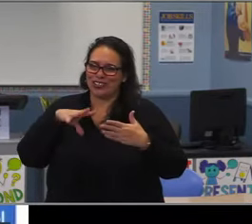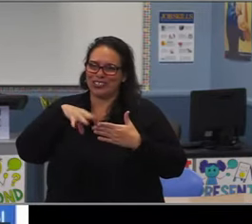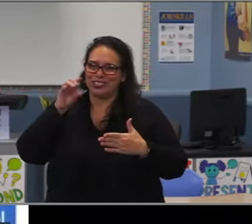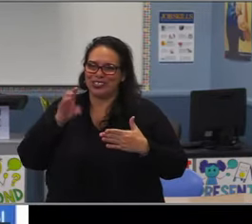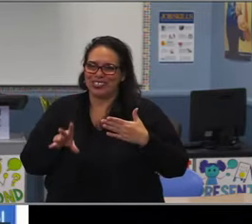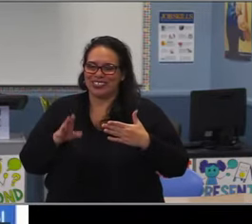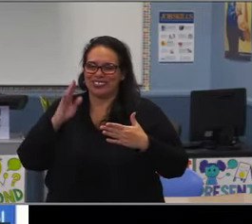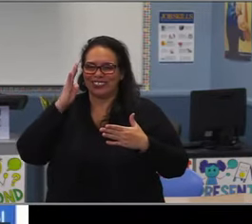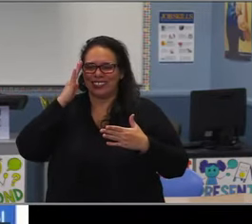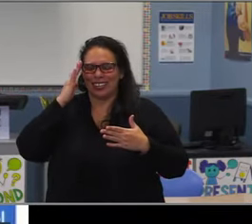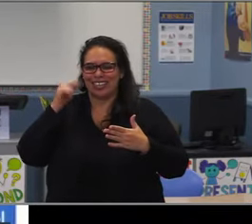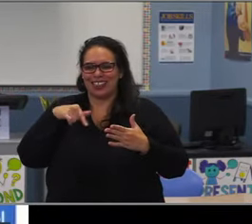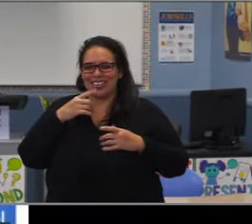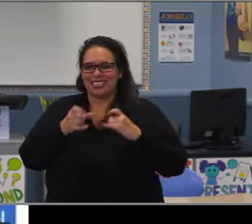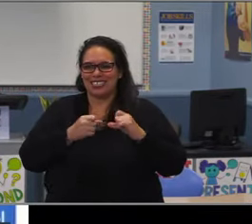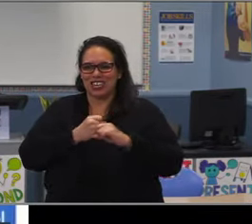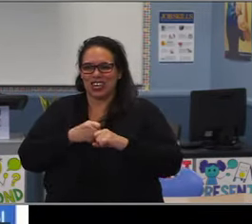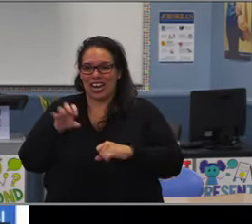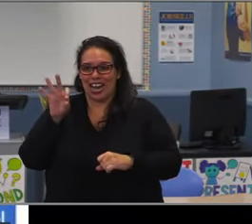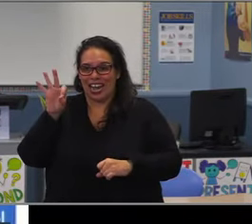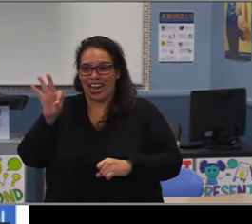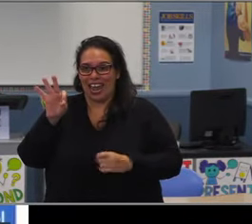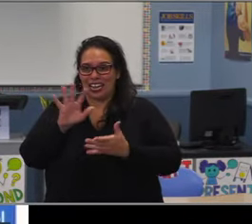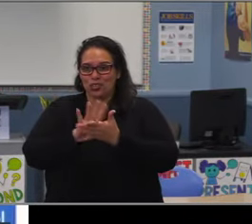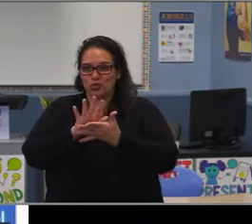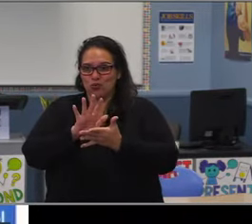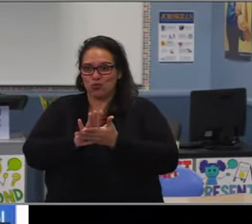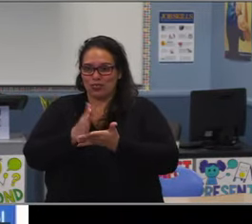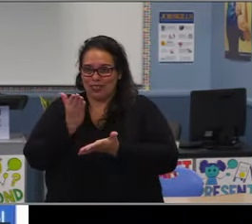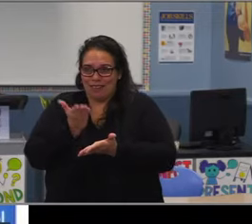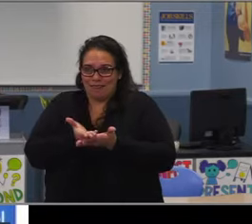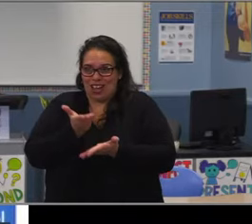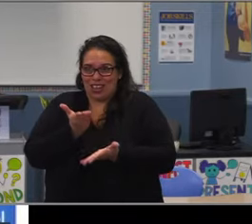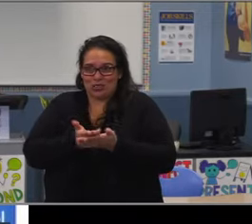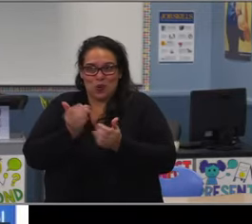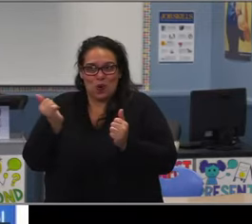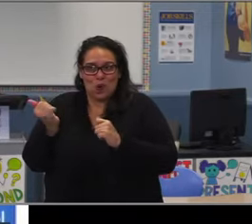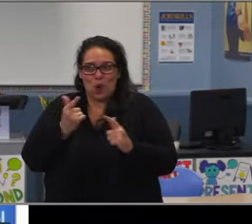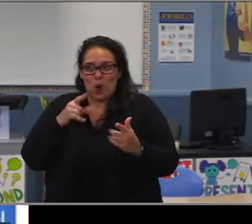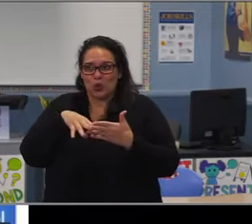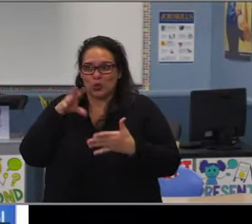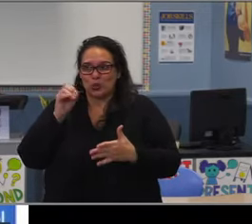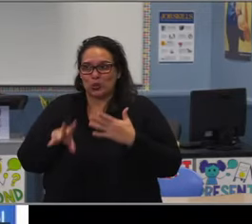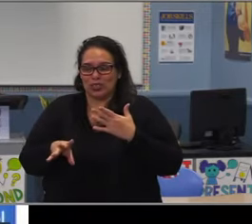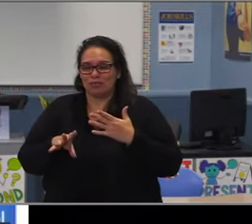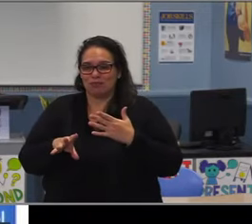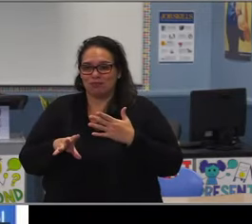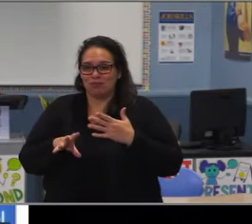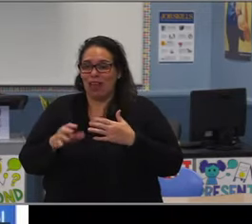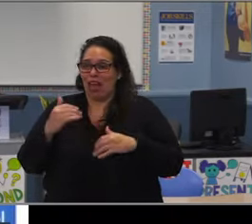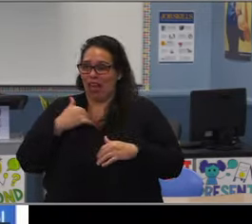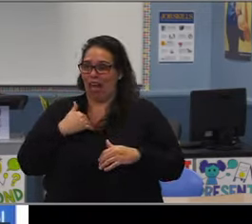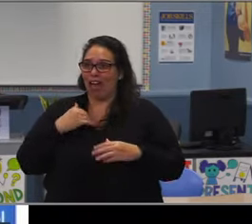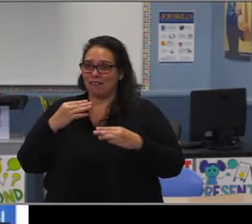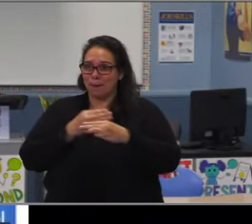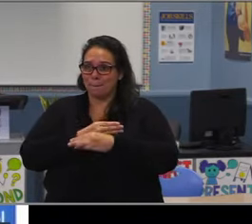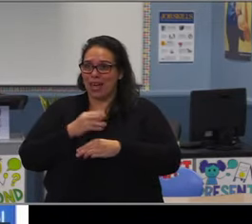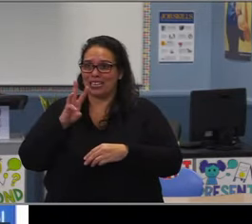you know, the tracking of credits in high school, whereas we don't track it in middle school. So part of it is an education of students